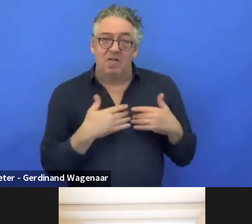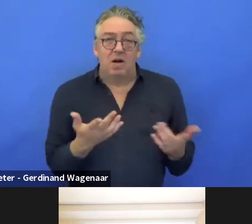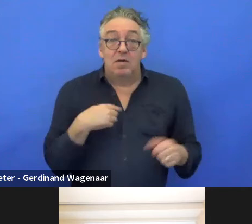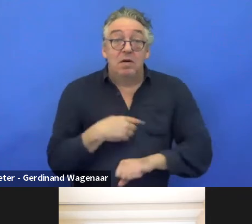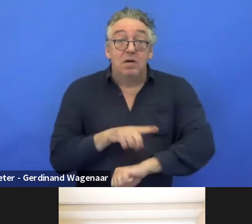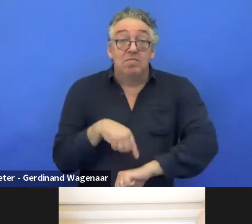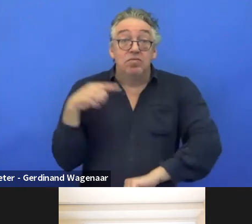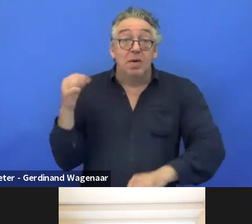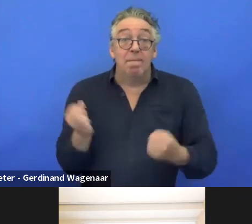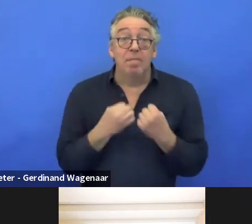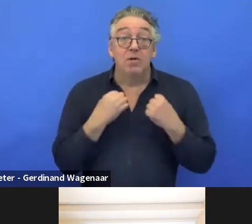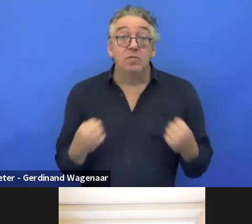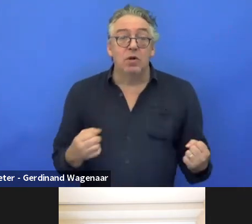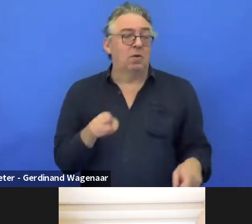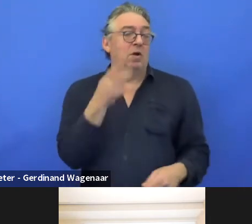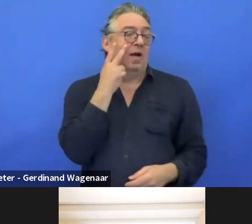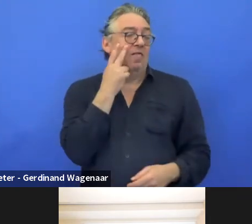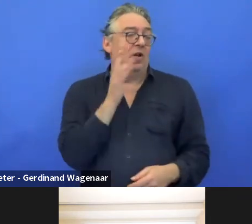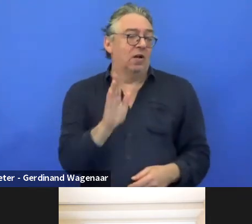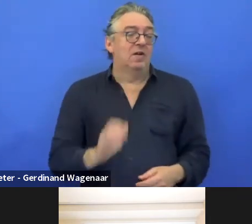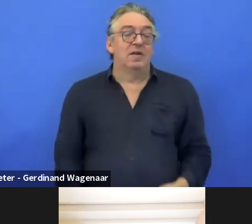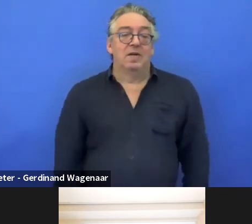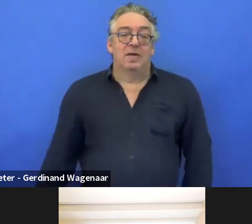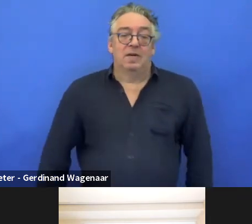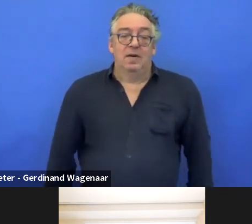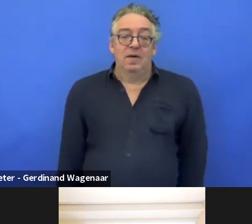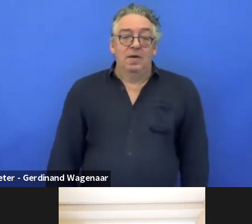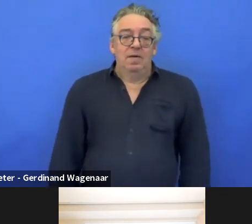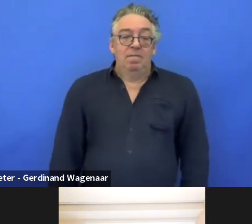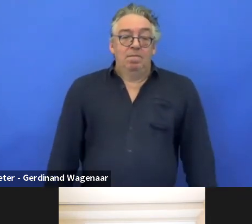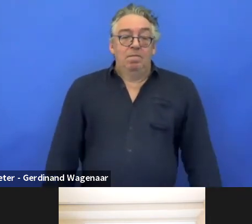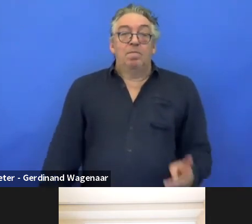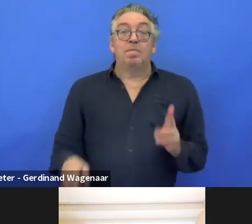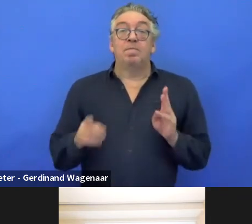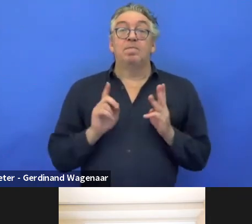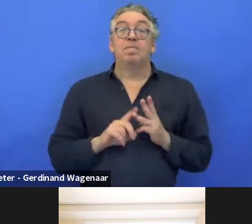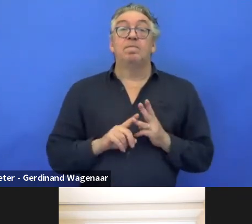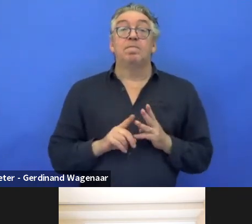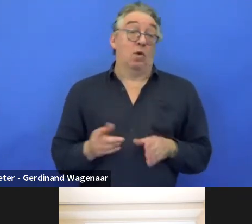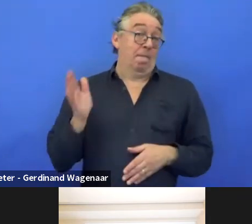So you need to be careful with this as well. I also noticed in the past there is a clear lack